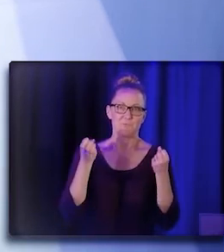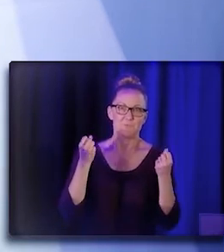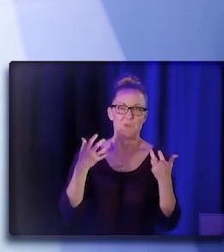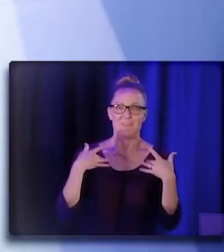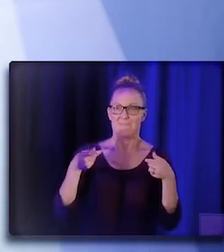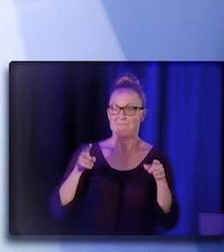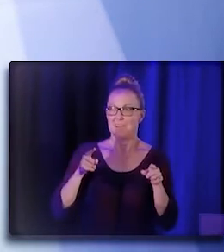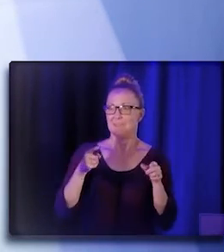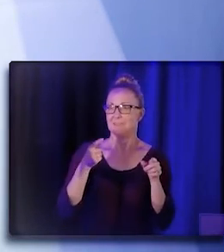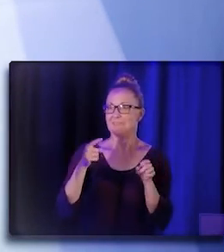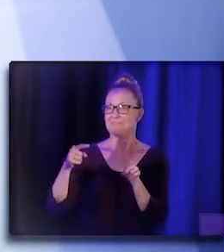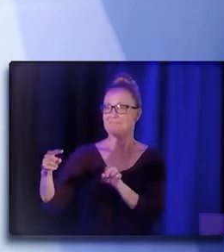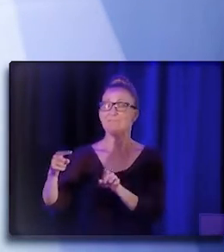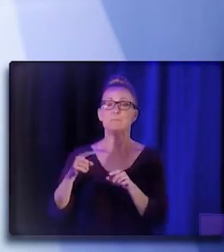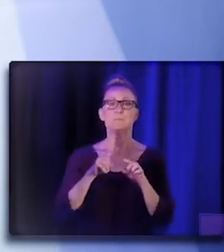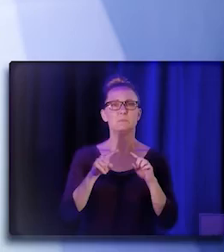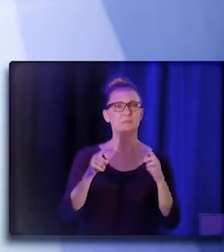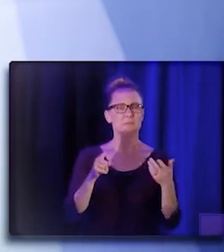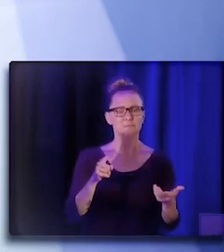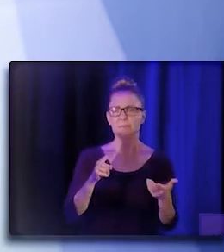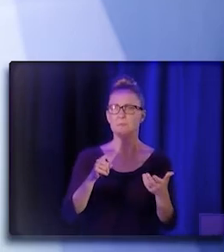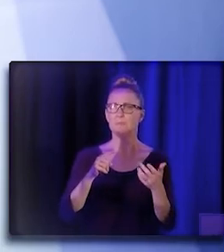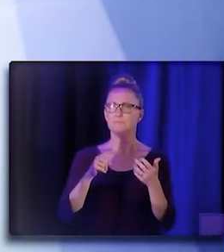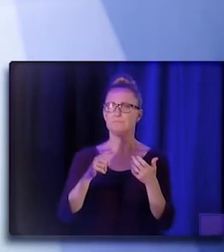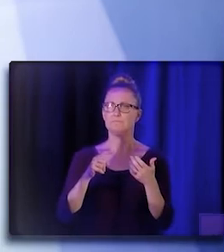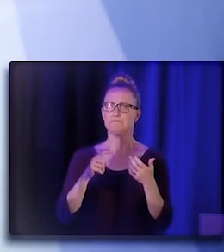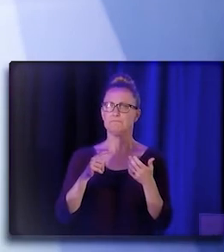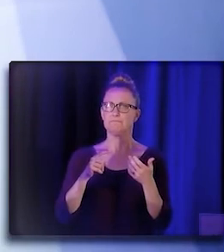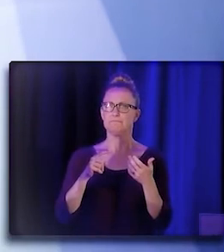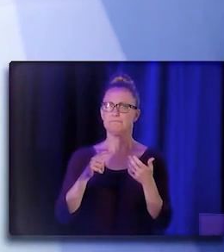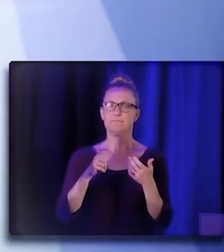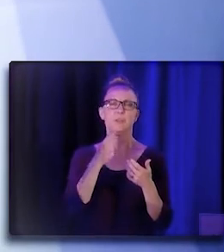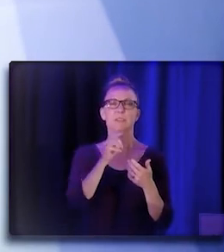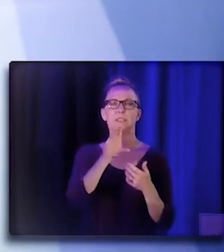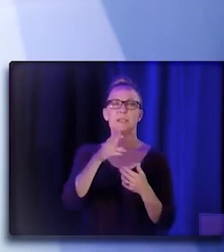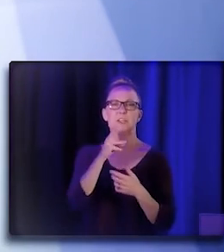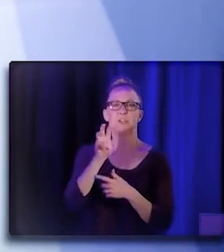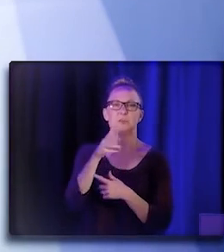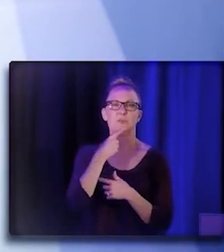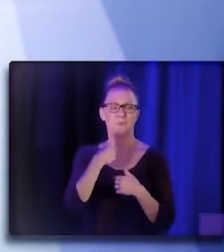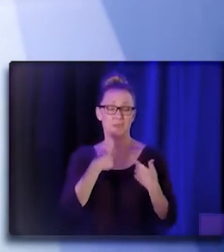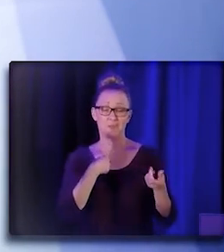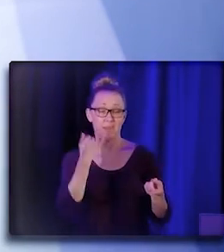you know, how are people are just going to be, someone was saying like, if we're not at the table, we're on the menu.